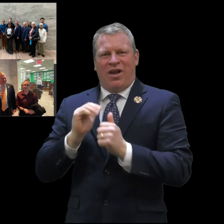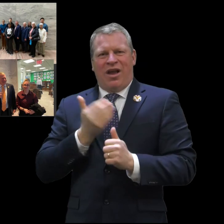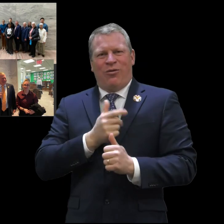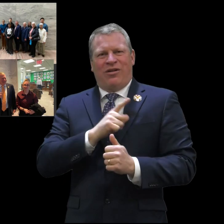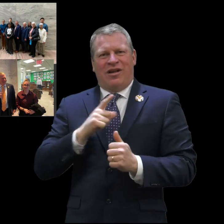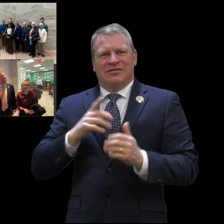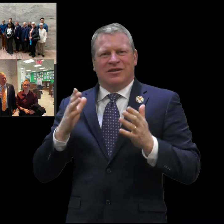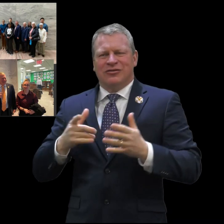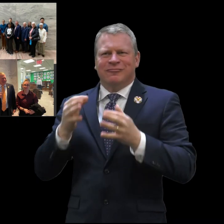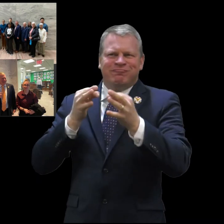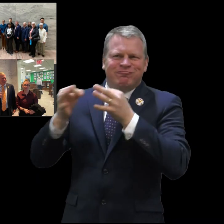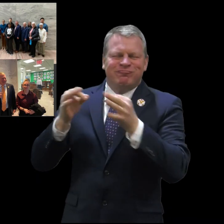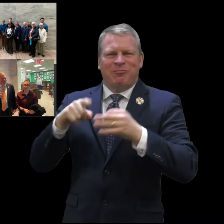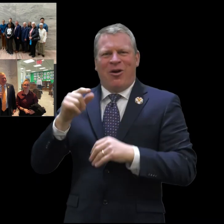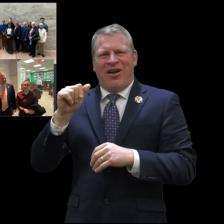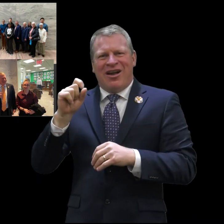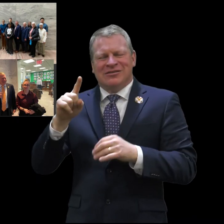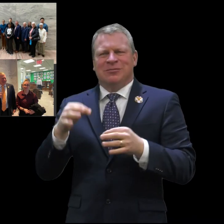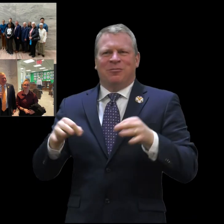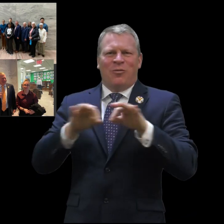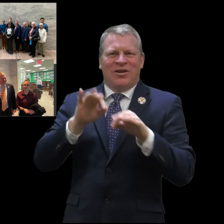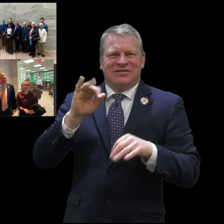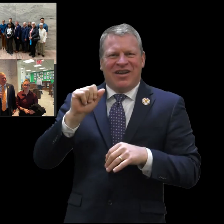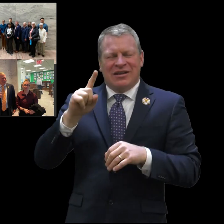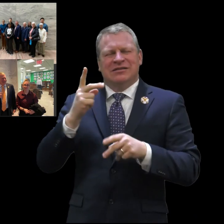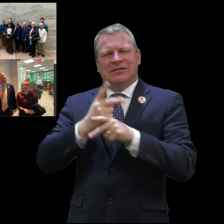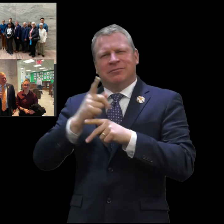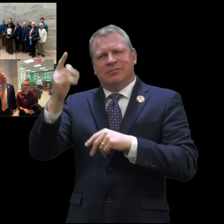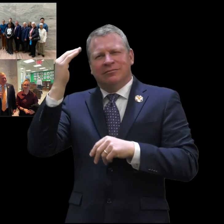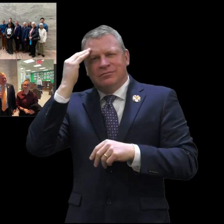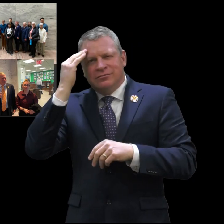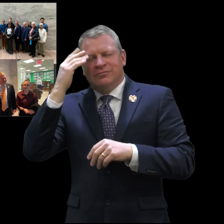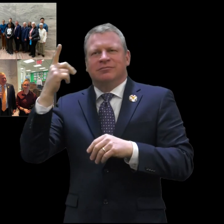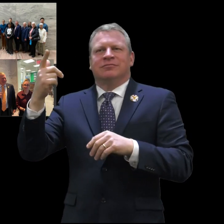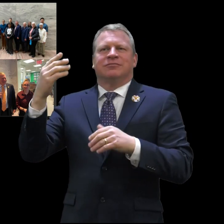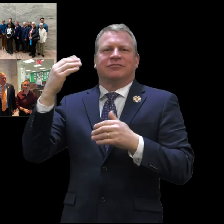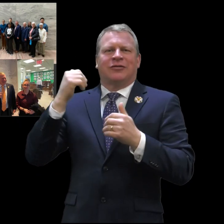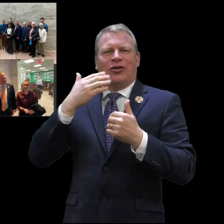all of us to work with our legislators to talk about ASD and the importance of